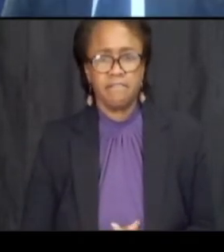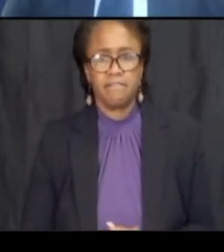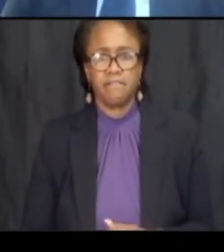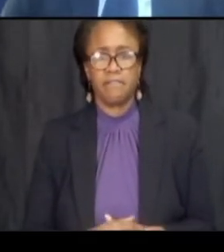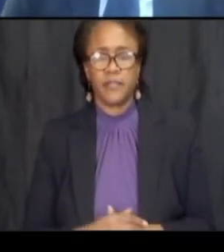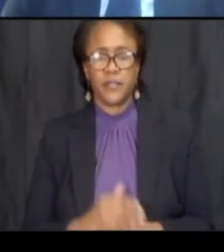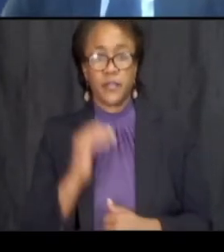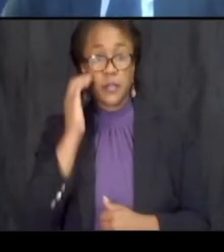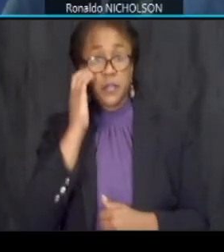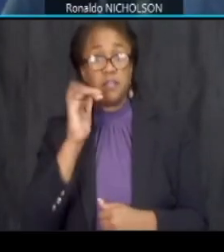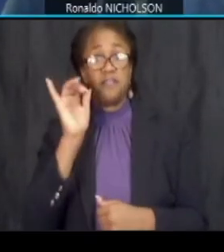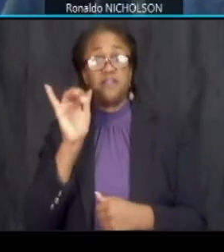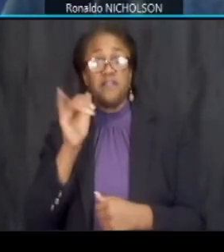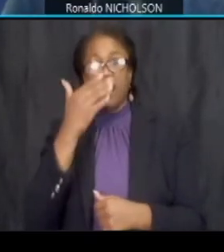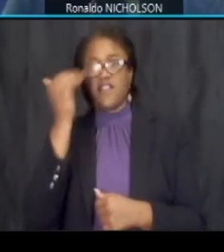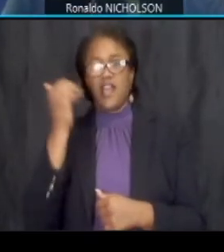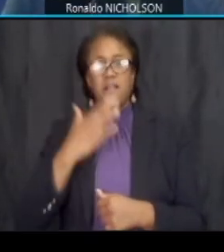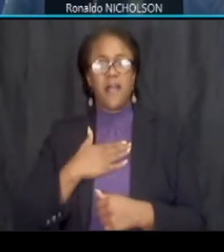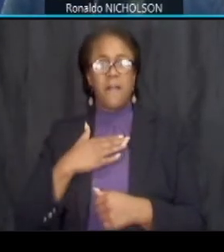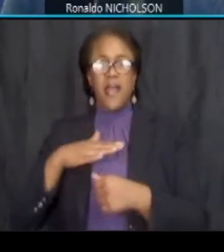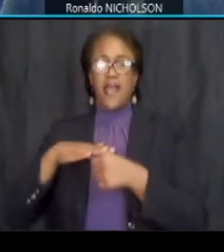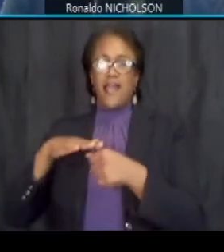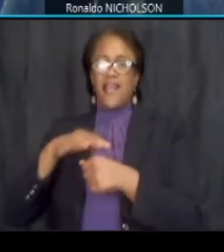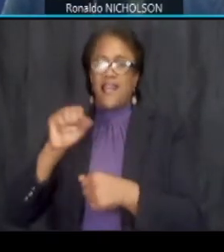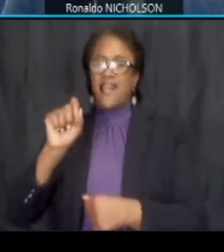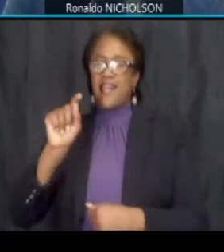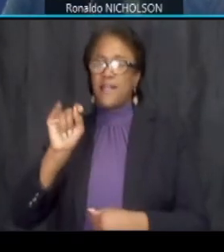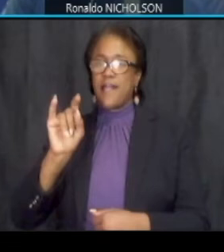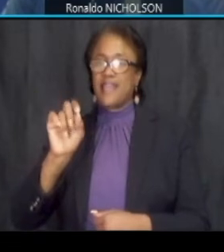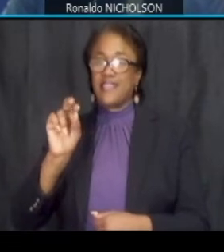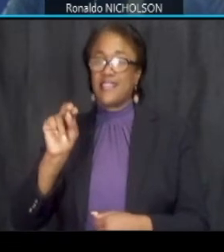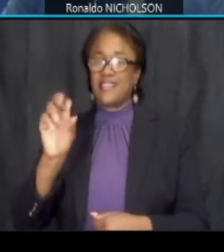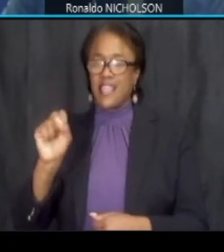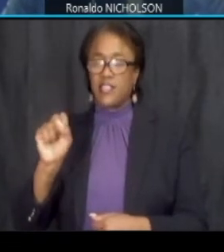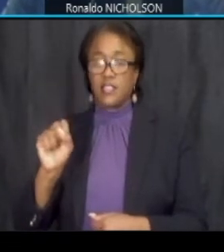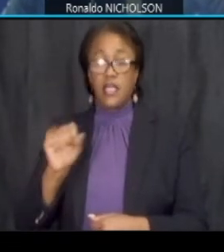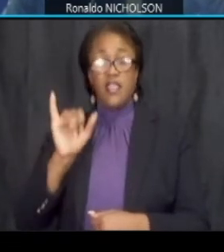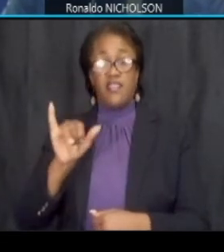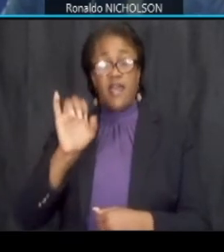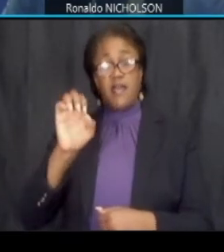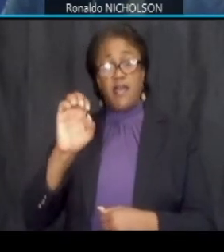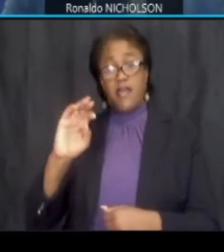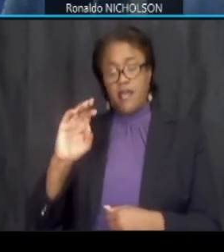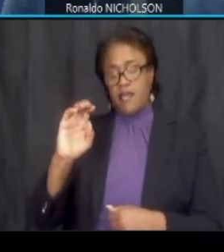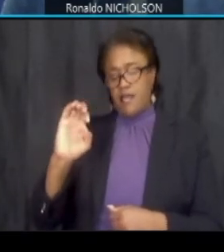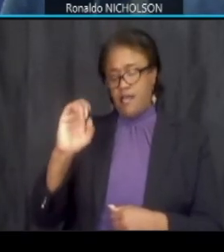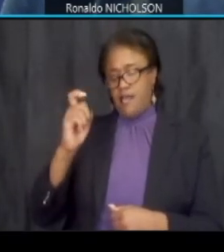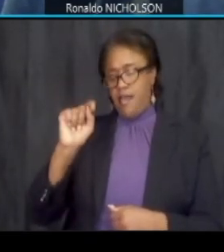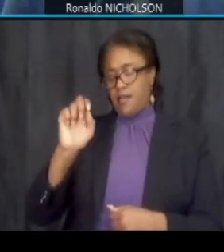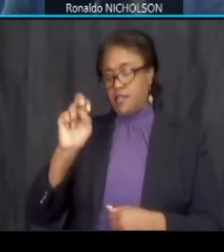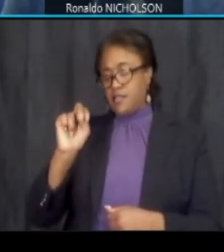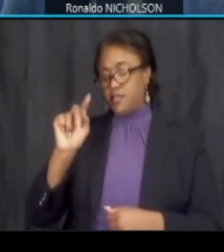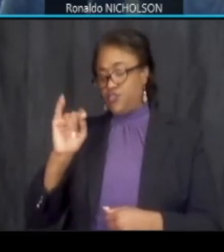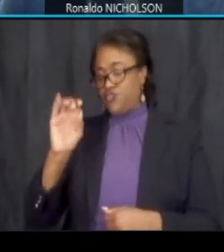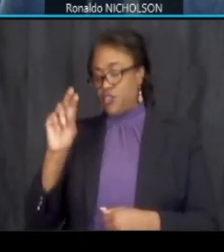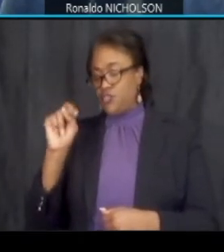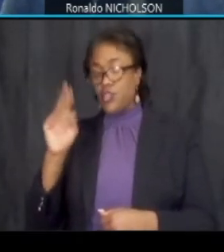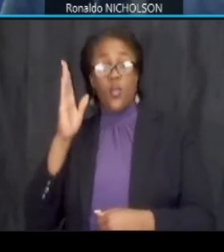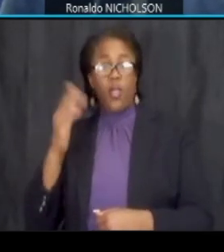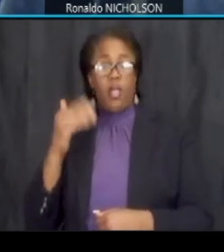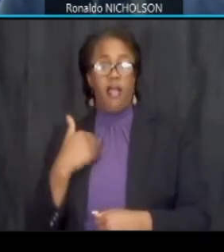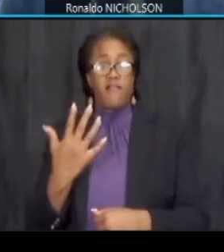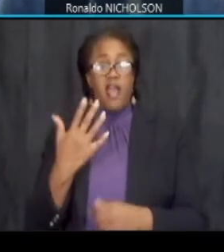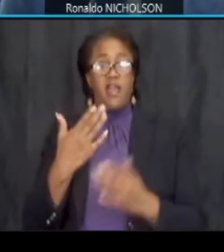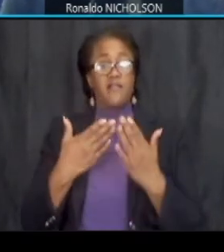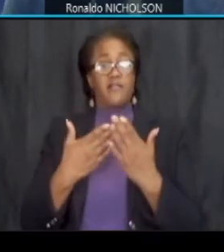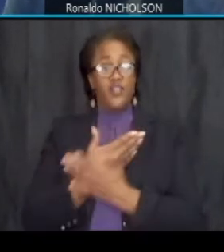i forgot about my stations the extension of dc streetcar will introduce five new streetcar stops